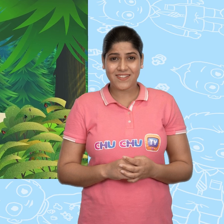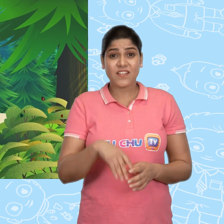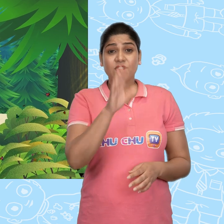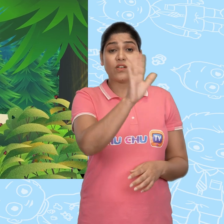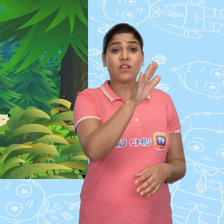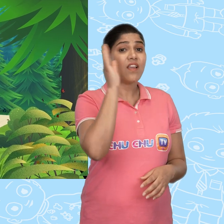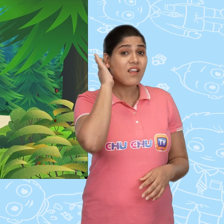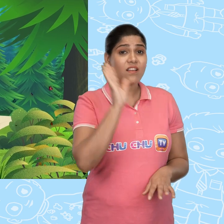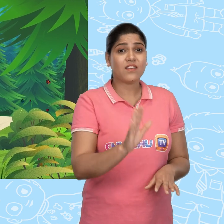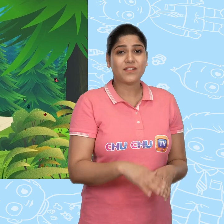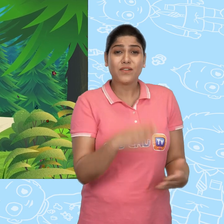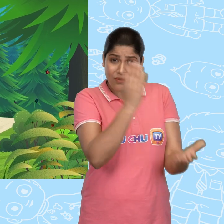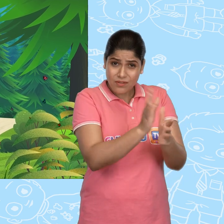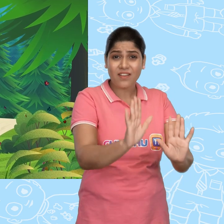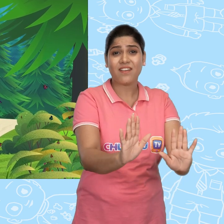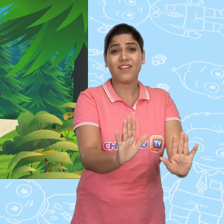Hello! Wait!